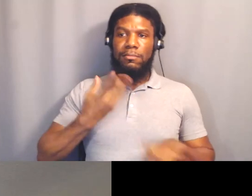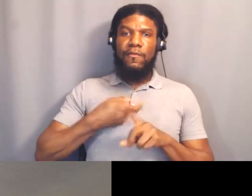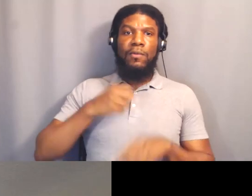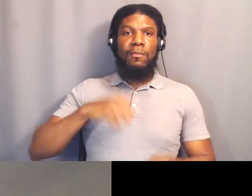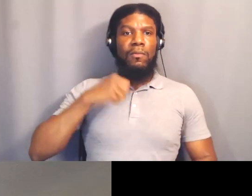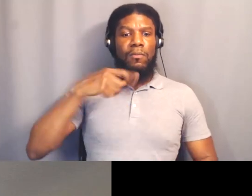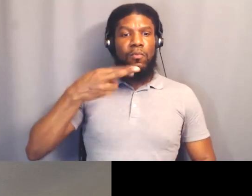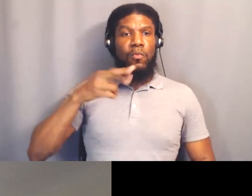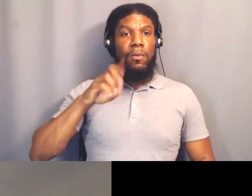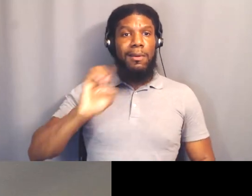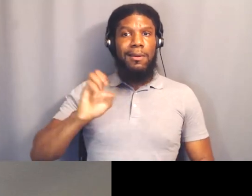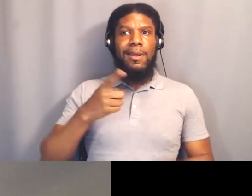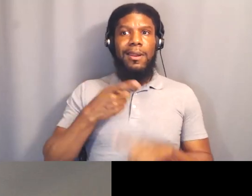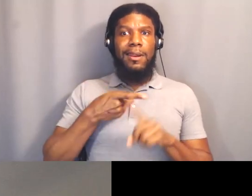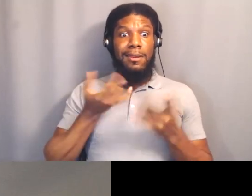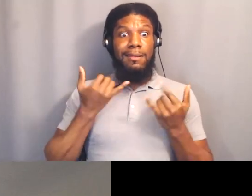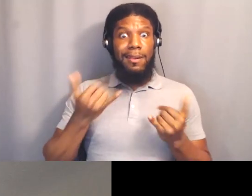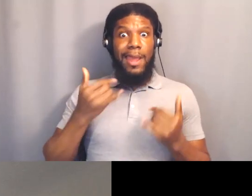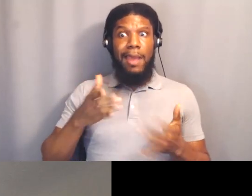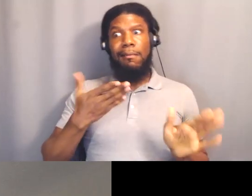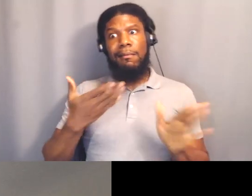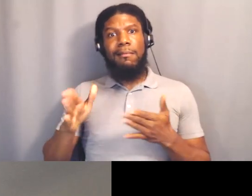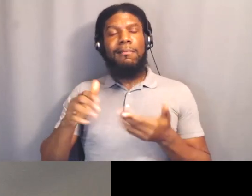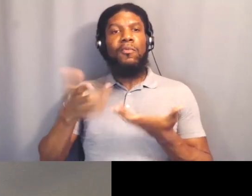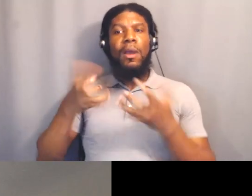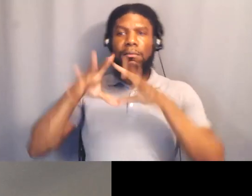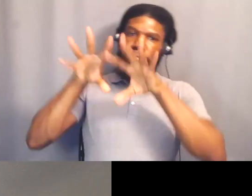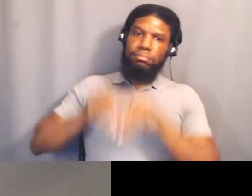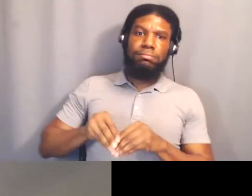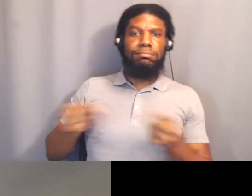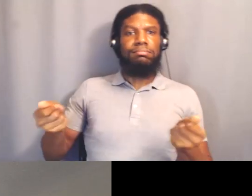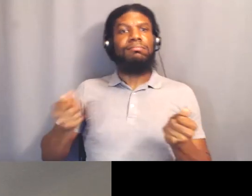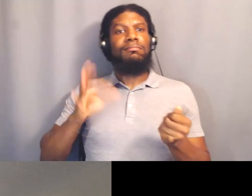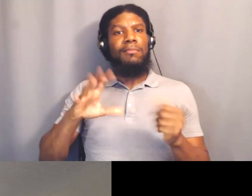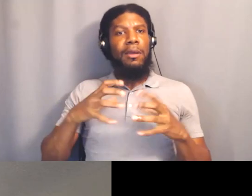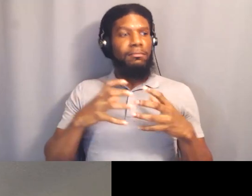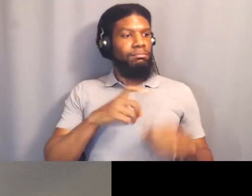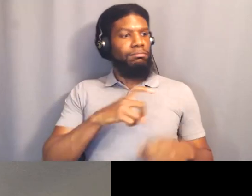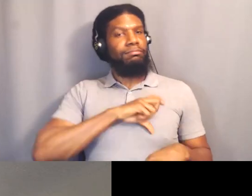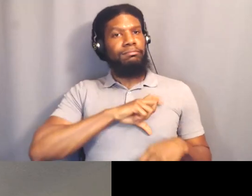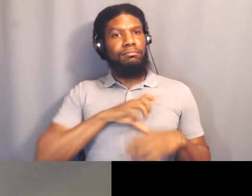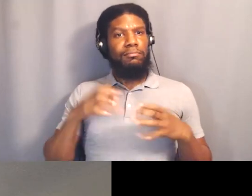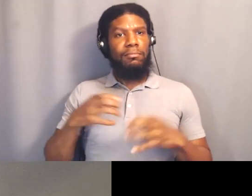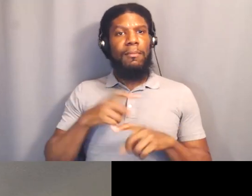So, I'm now a part of their working group. And so we actually have a meeting in about an hour and a half.